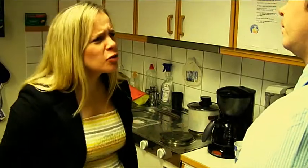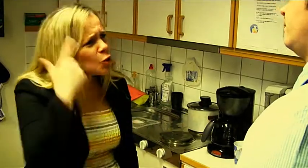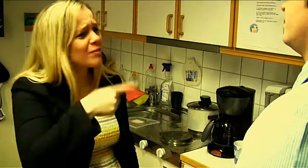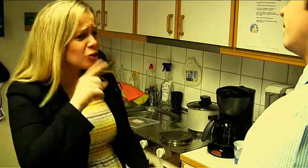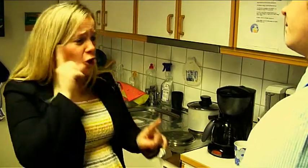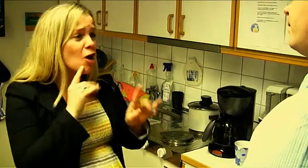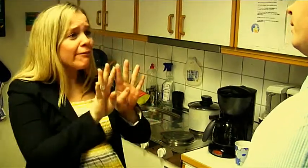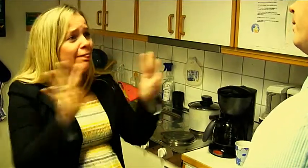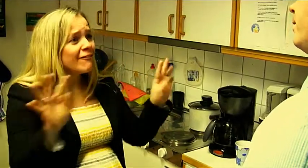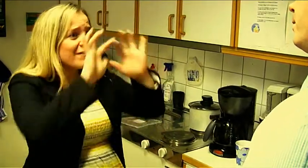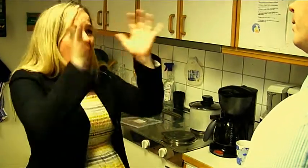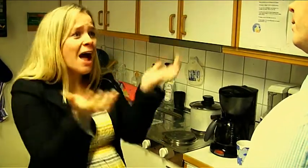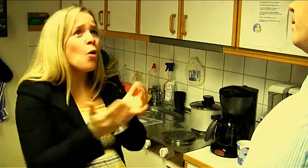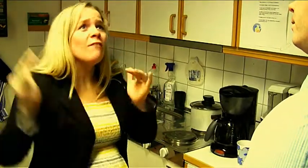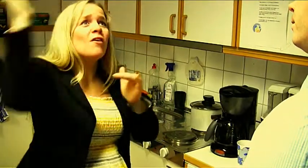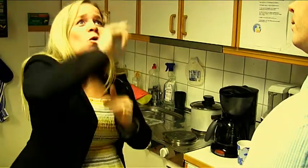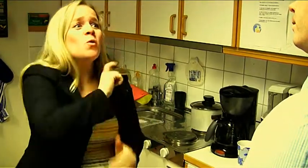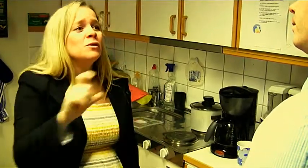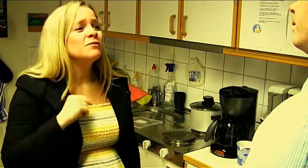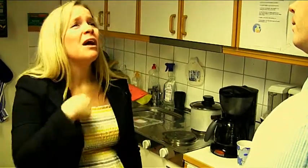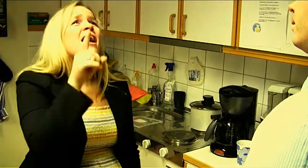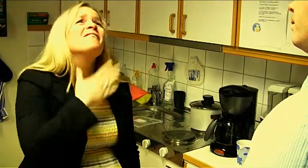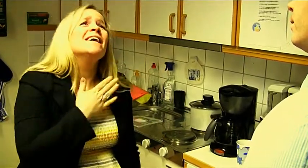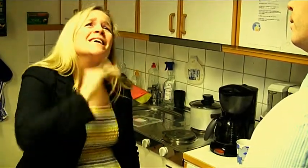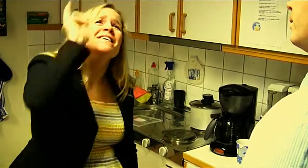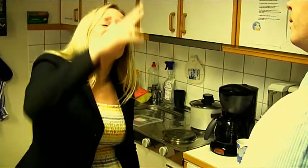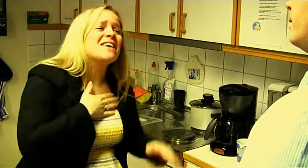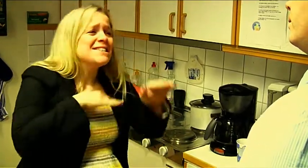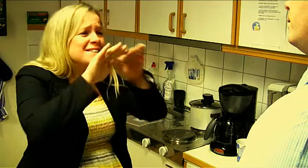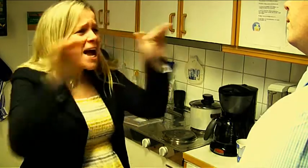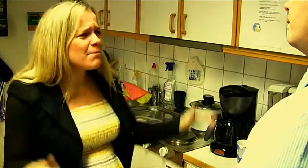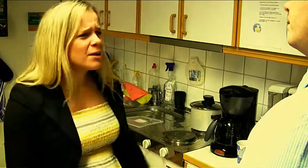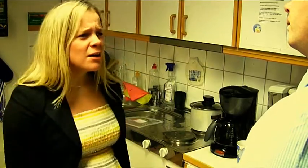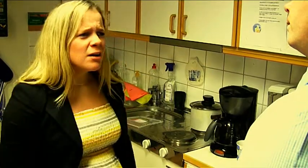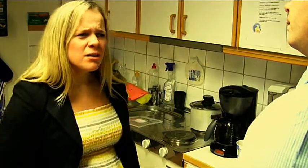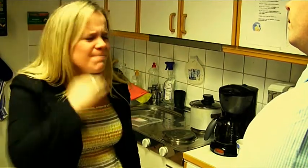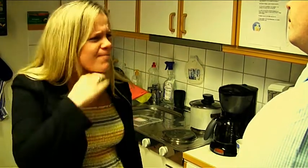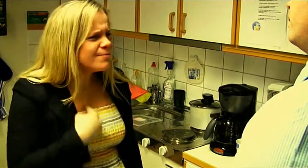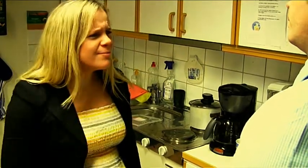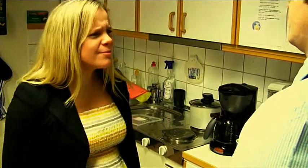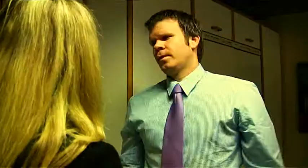You who believe that we deaf are standing down here with the world apart over us. I am really tired of this!